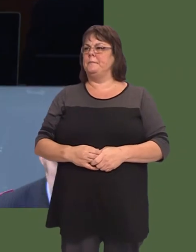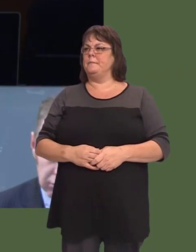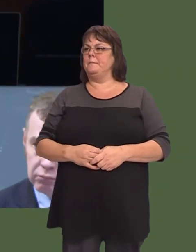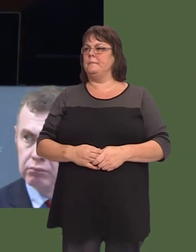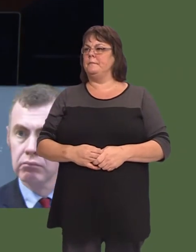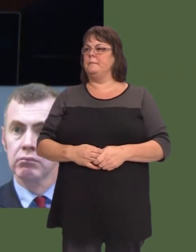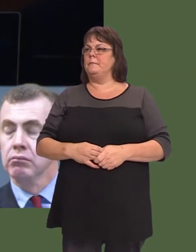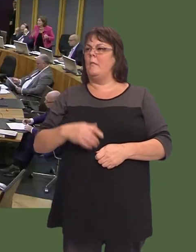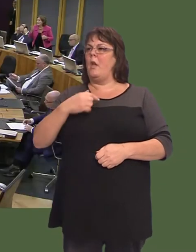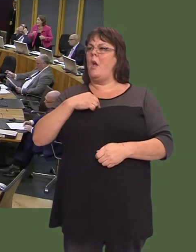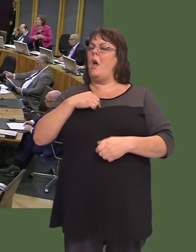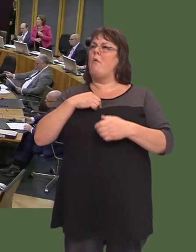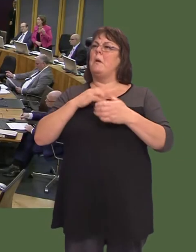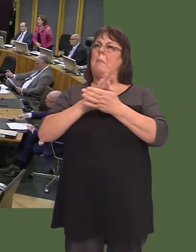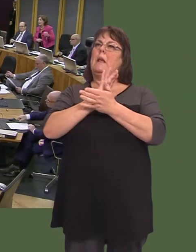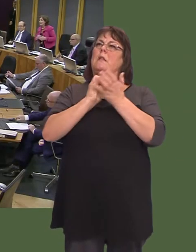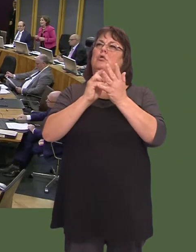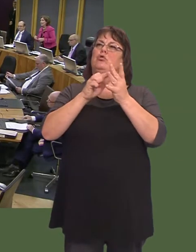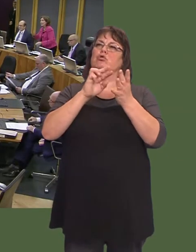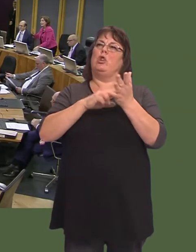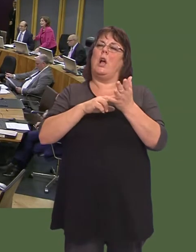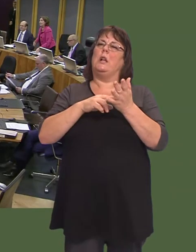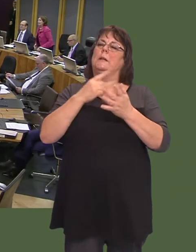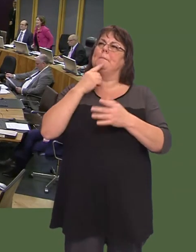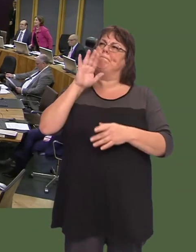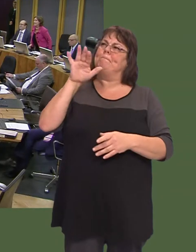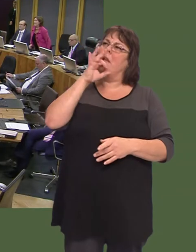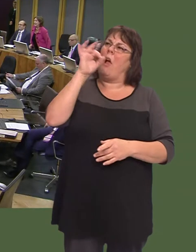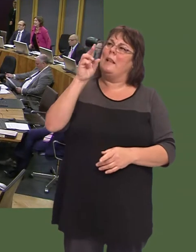wneud. Janet Finch-Saunders: Iím really pleased that Sian Gwenllian has actually raised this